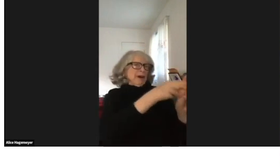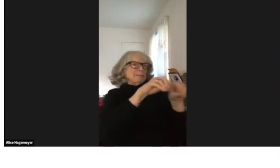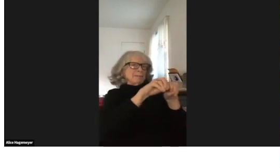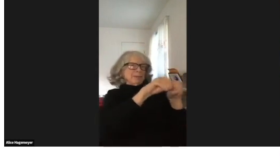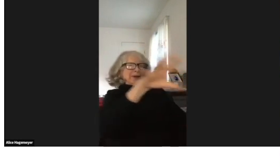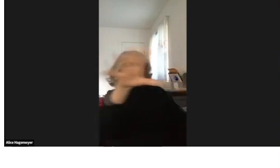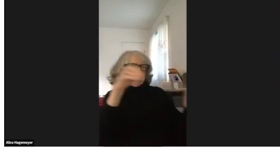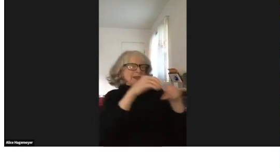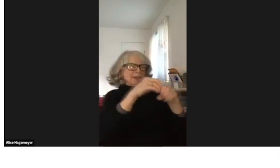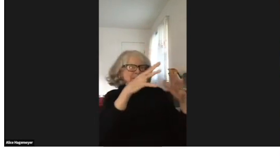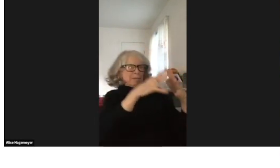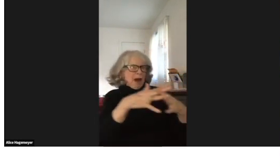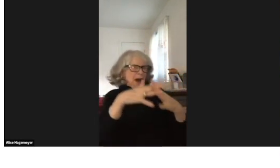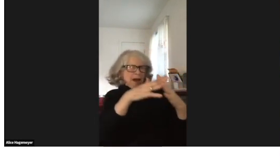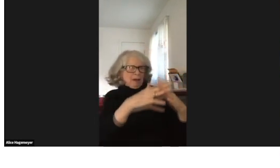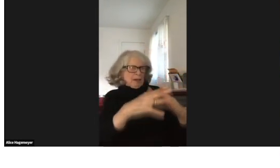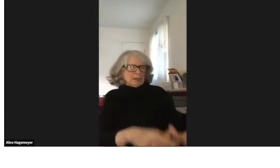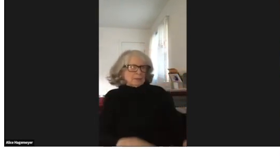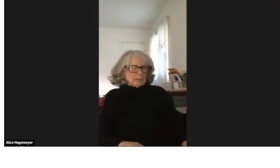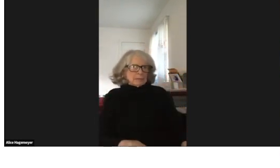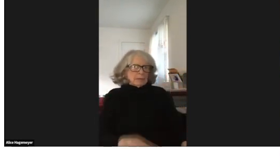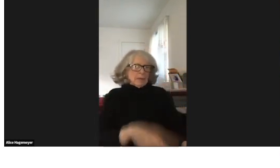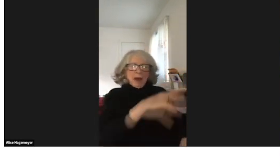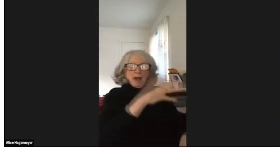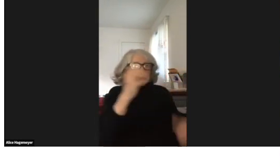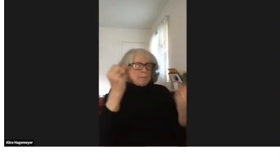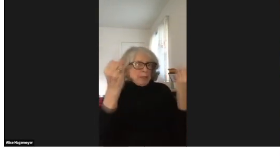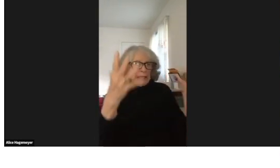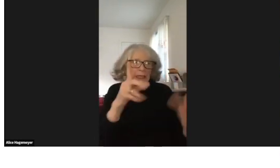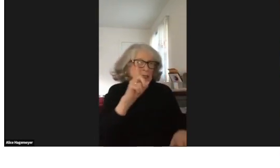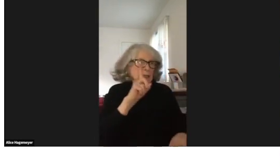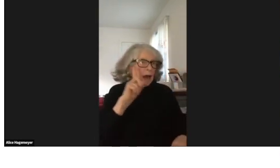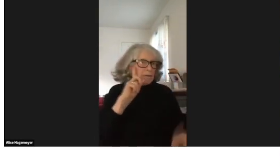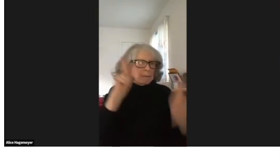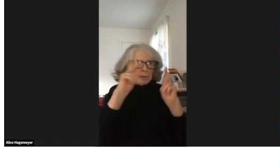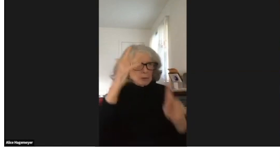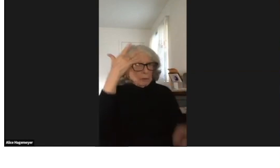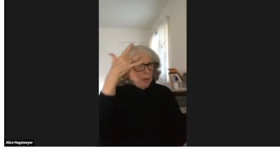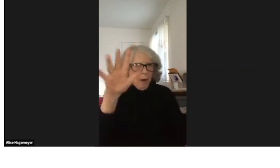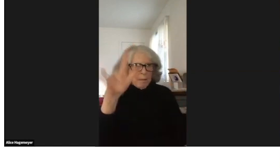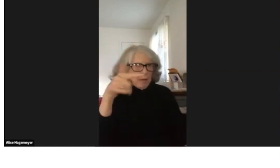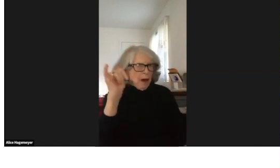and then they brought their learnings to the United States.